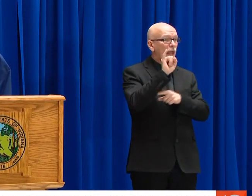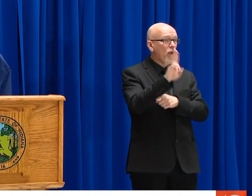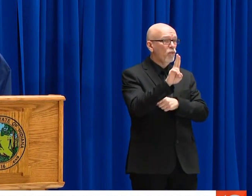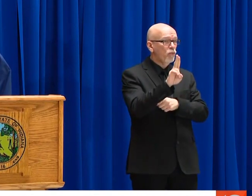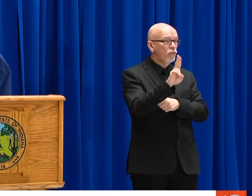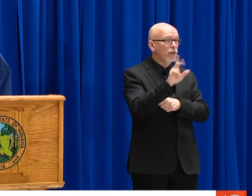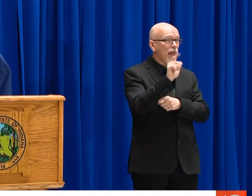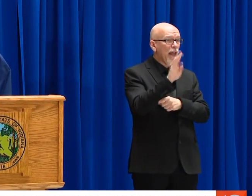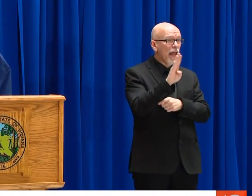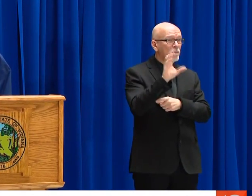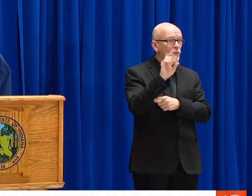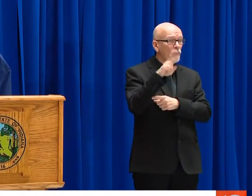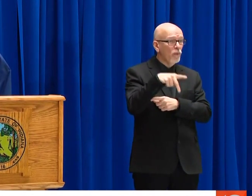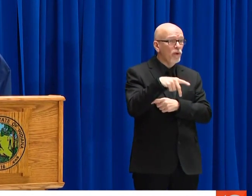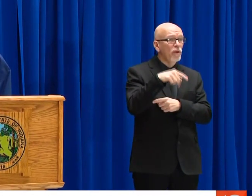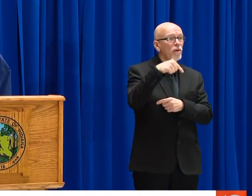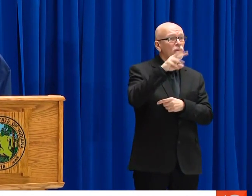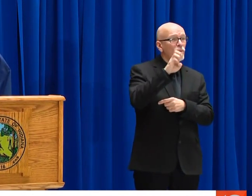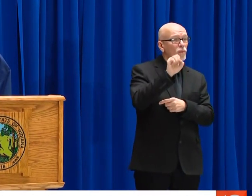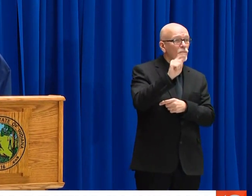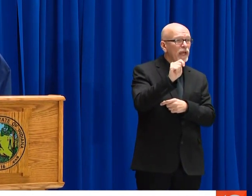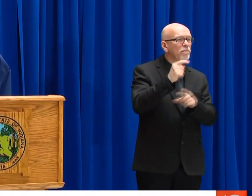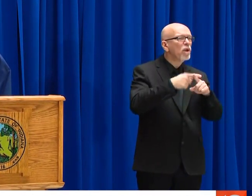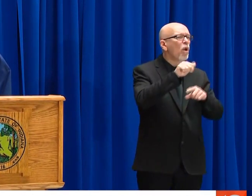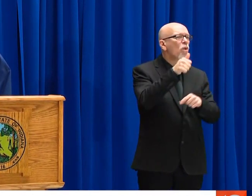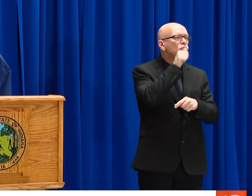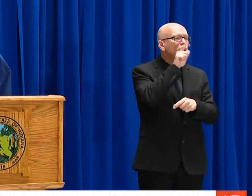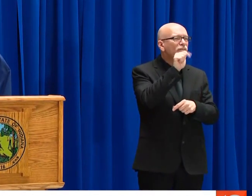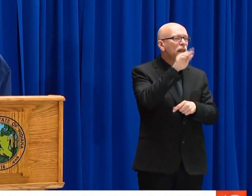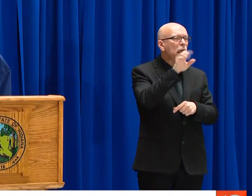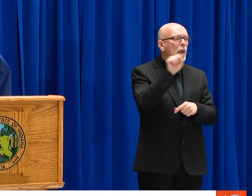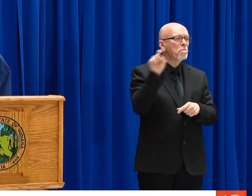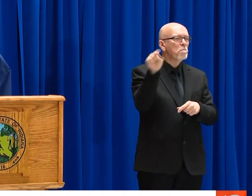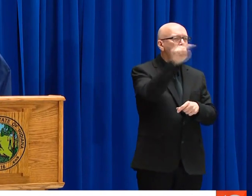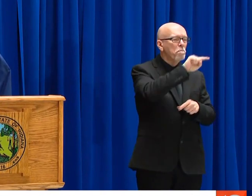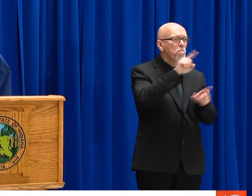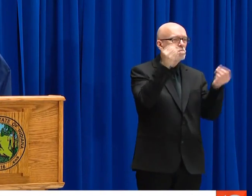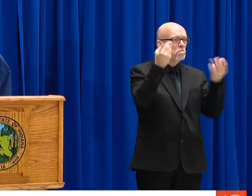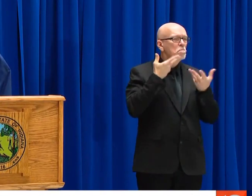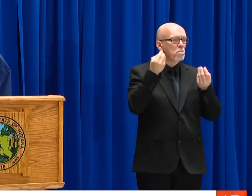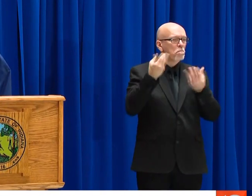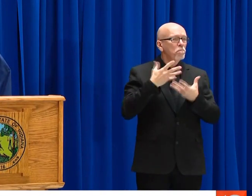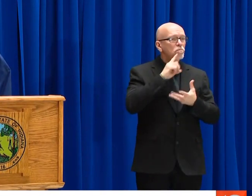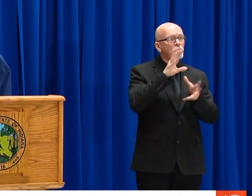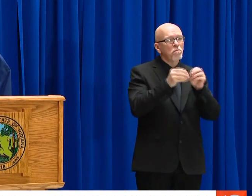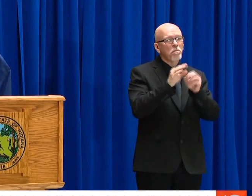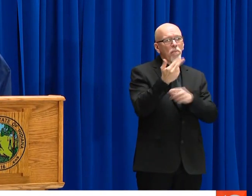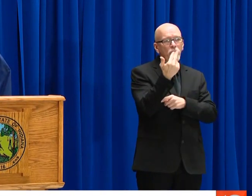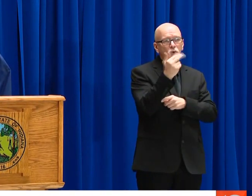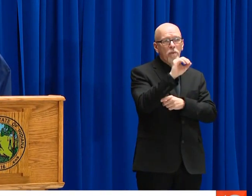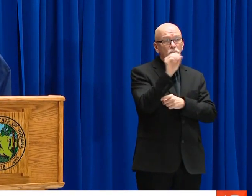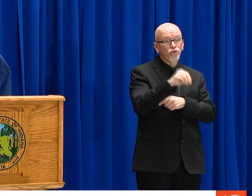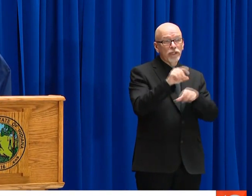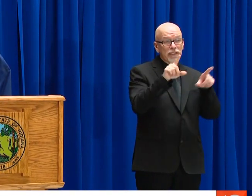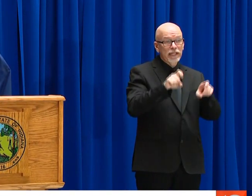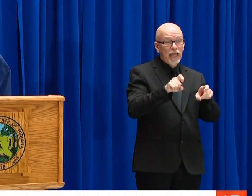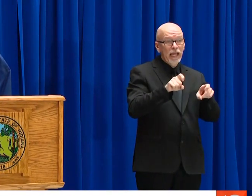TARGETED POPULATIONS OF HIGH RISK INDIVIDUALS. WE'RE ALSO GETTING RESULTS FROM INDIANA UNIVERSITY, LAB CORPS.